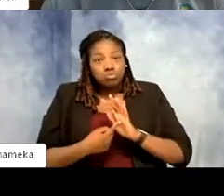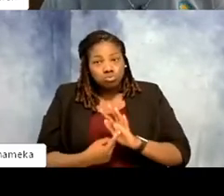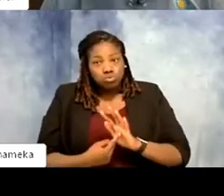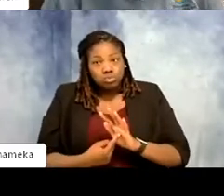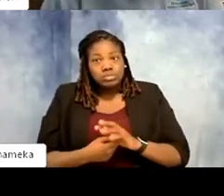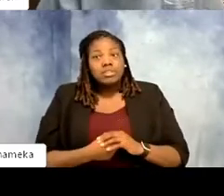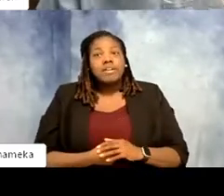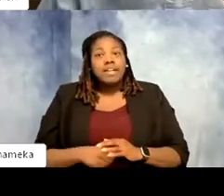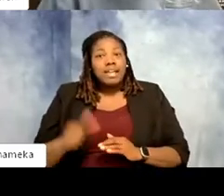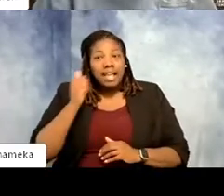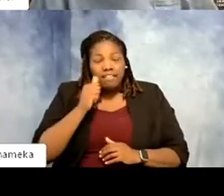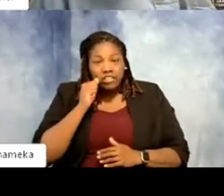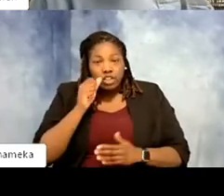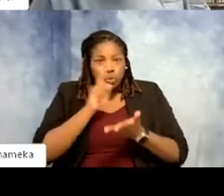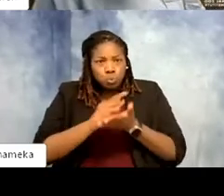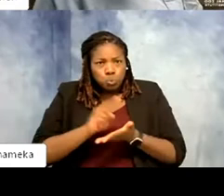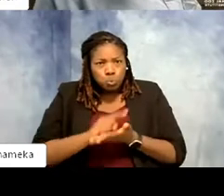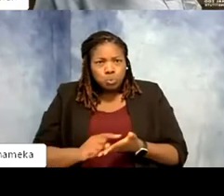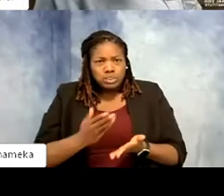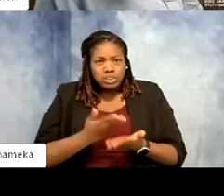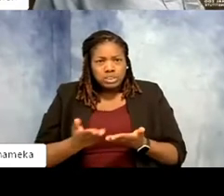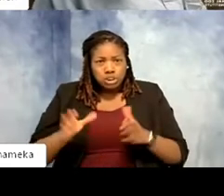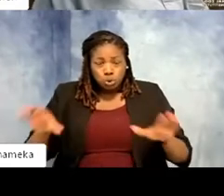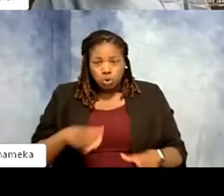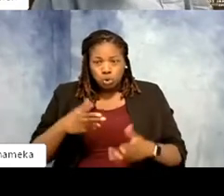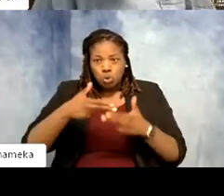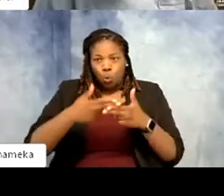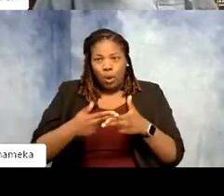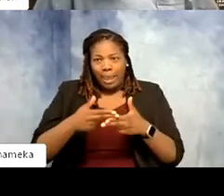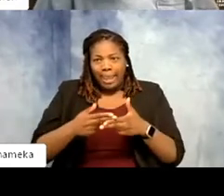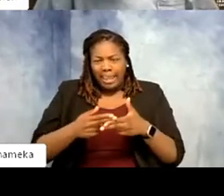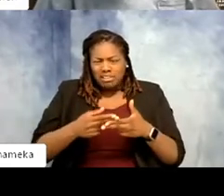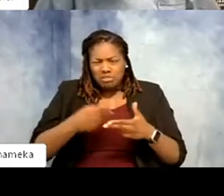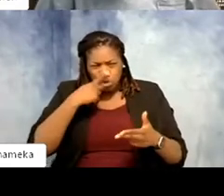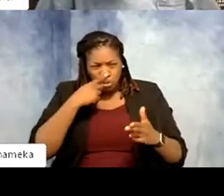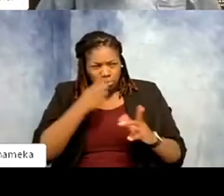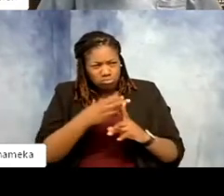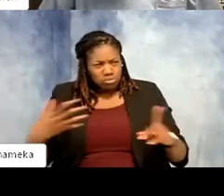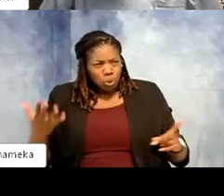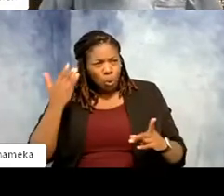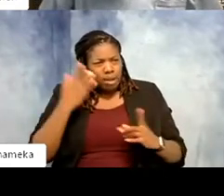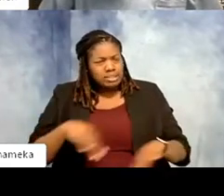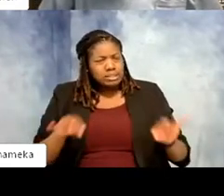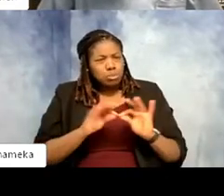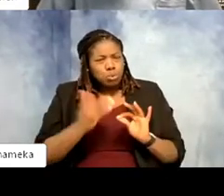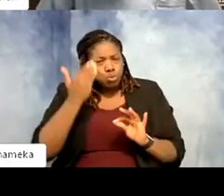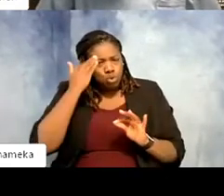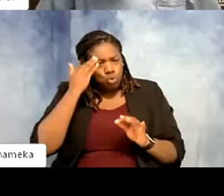daily or weekly tasks you do is weighing the animals. Tell us about weighing the animals. Why is it important? And how do you do it?